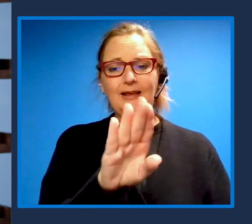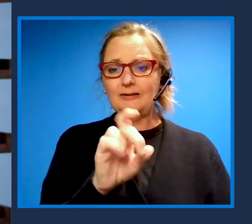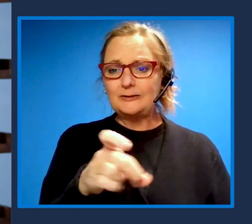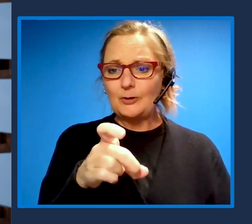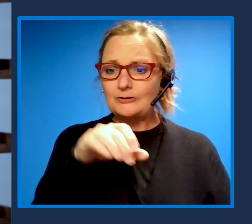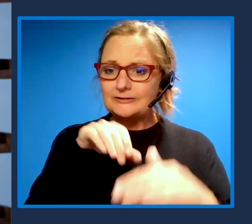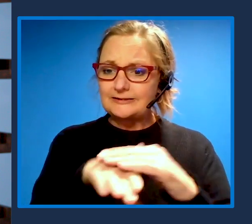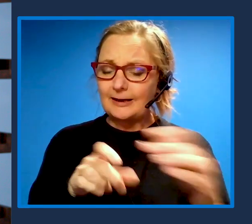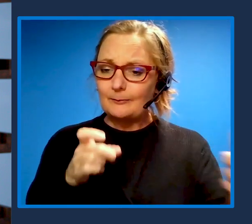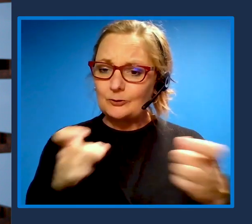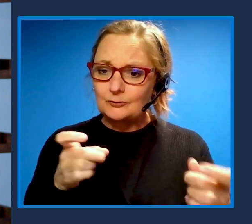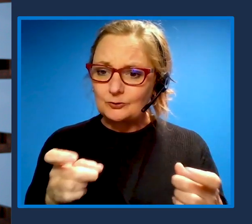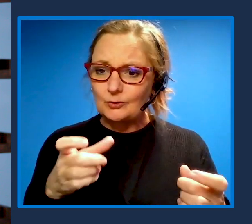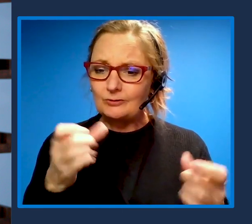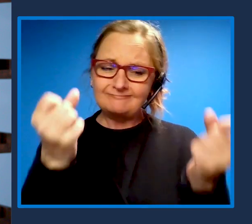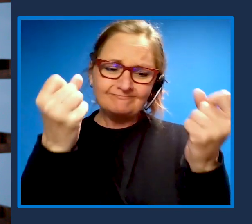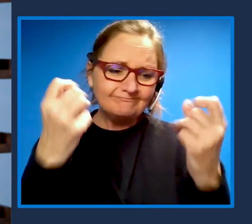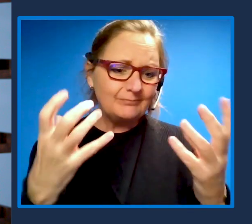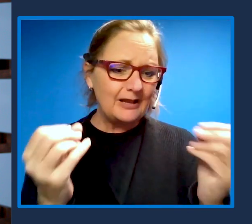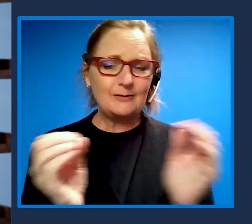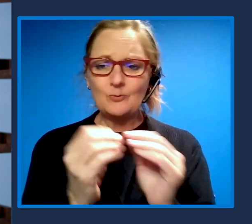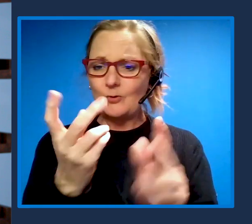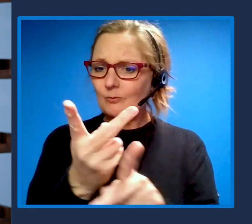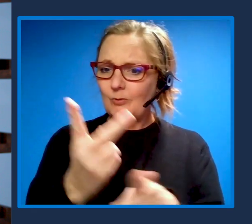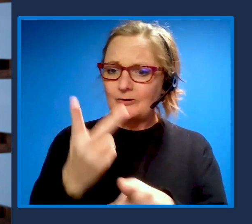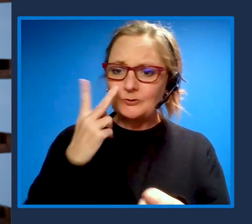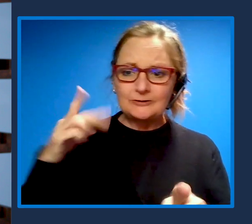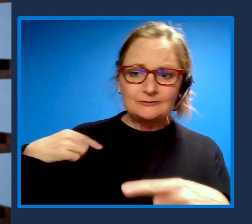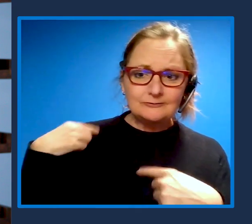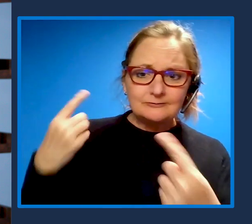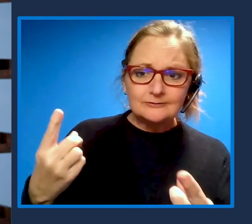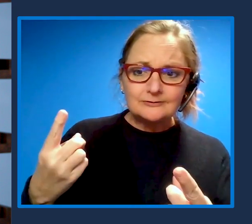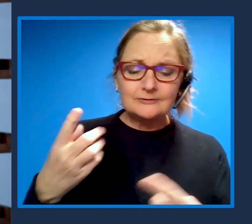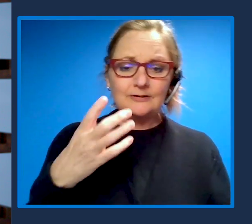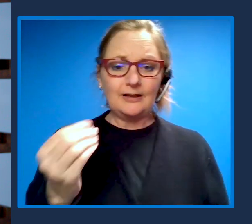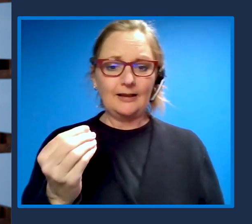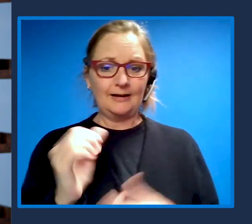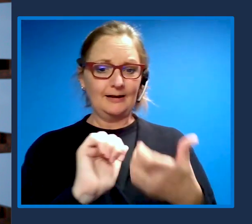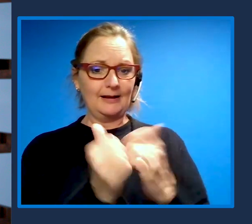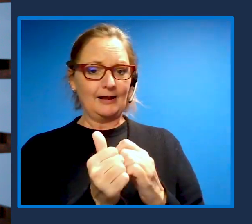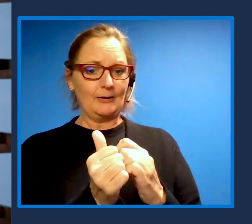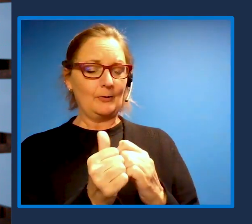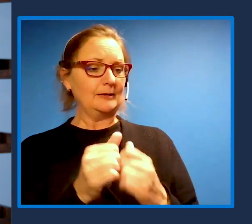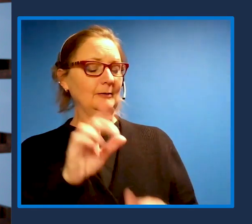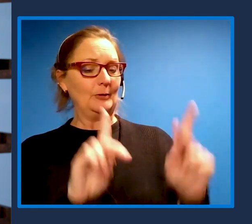on how people with disabilities have been able to use our technology to more fully participate in both work